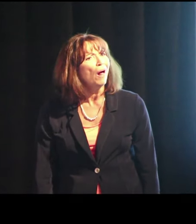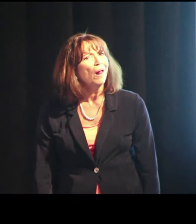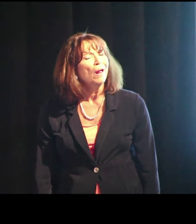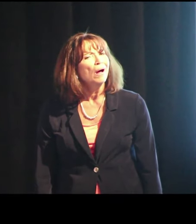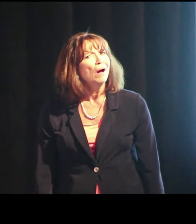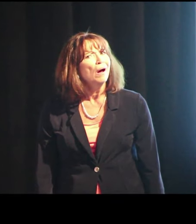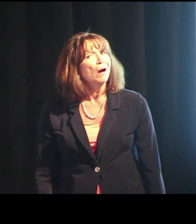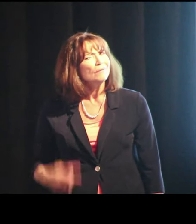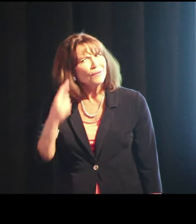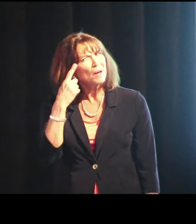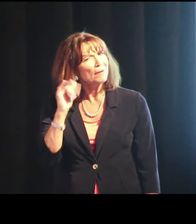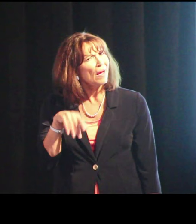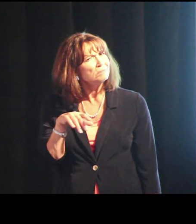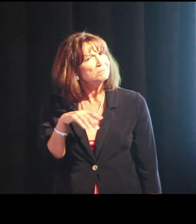Think about that.